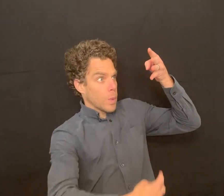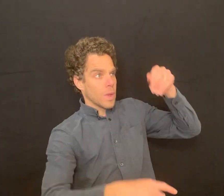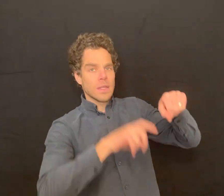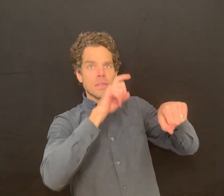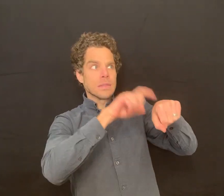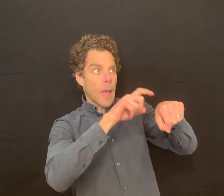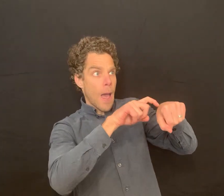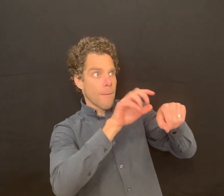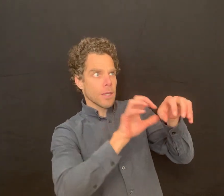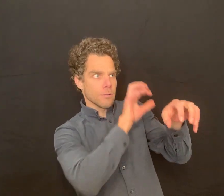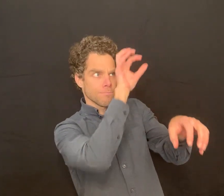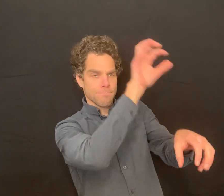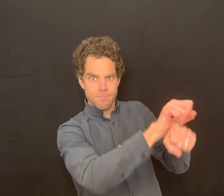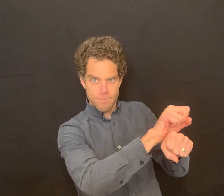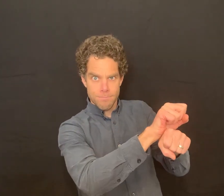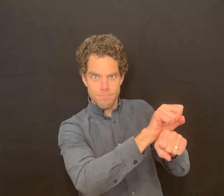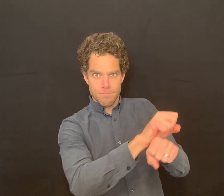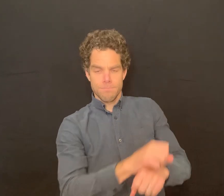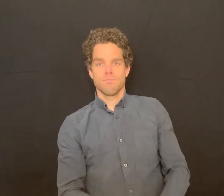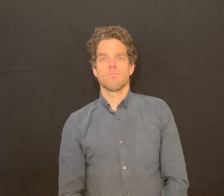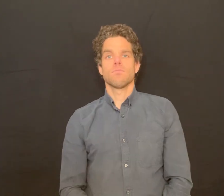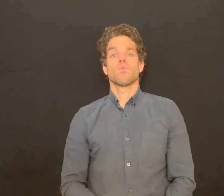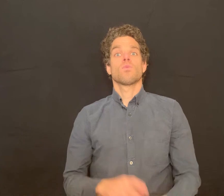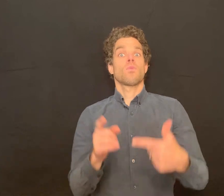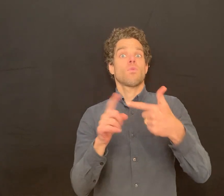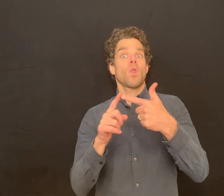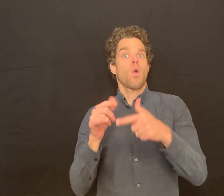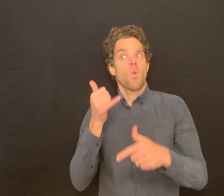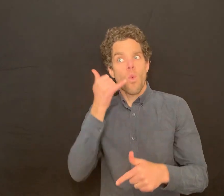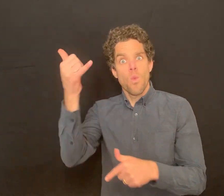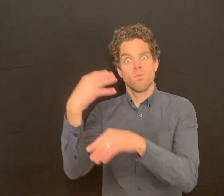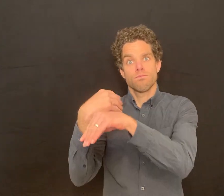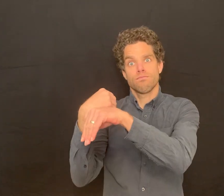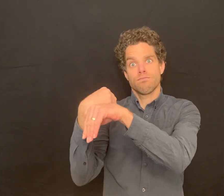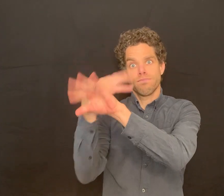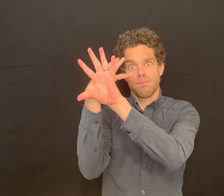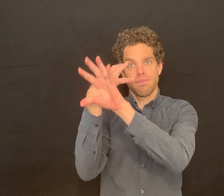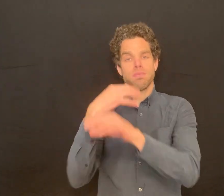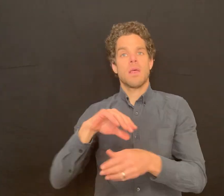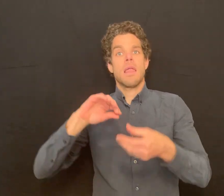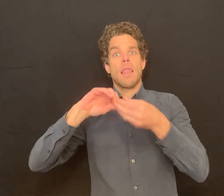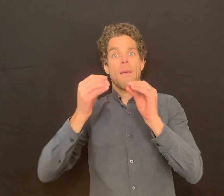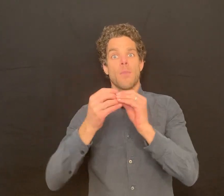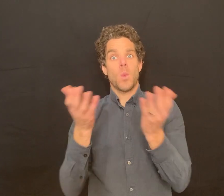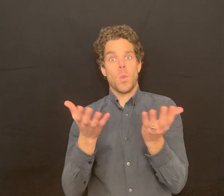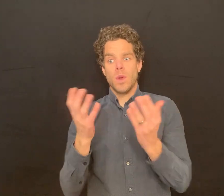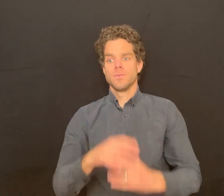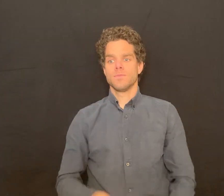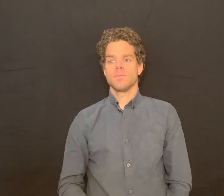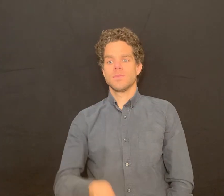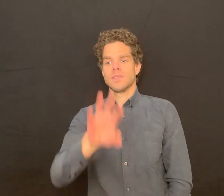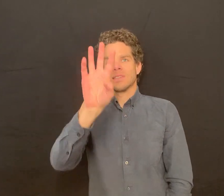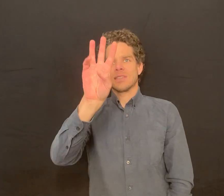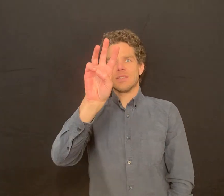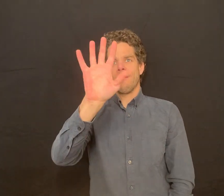and then you'll see a time you can reserve your time from there. You can call through the video through video phone at